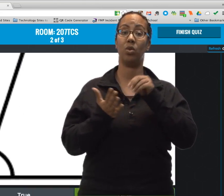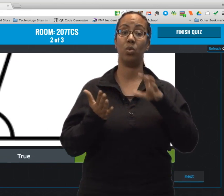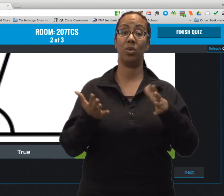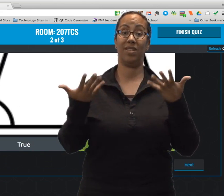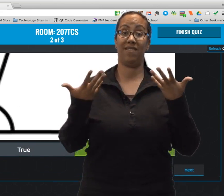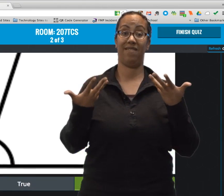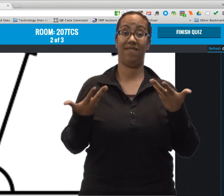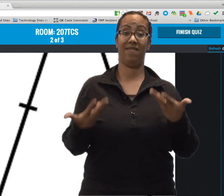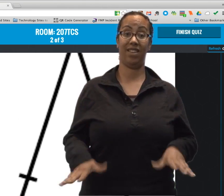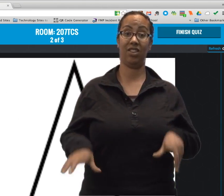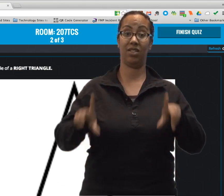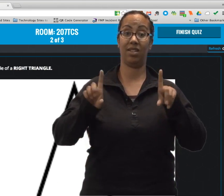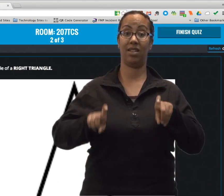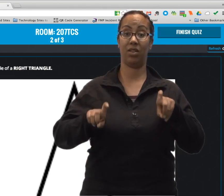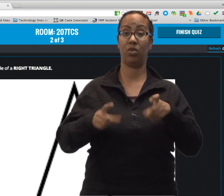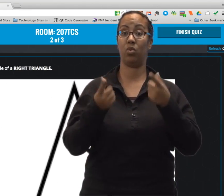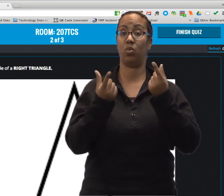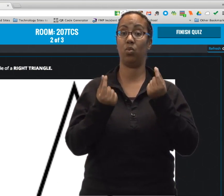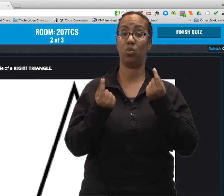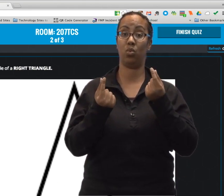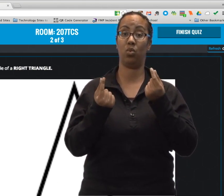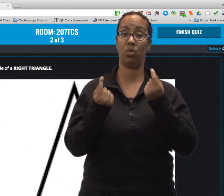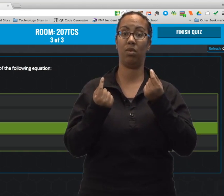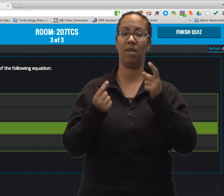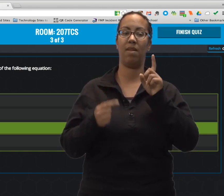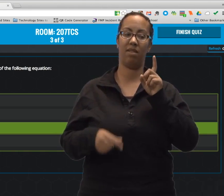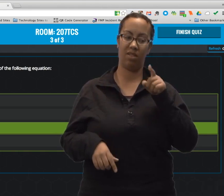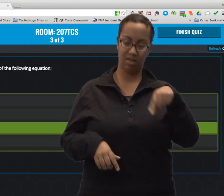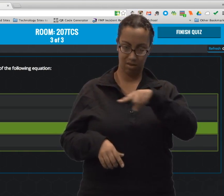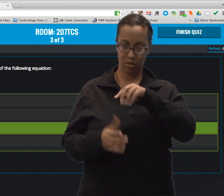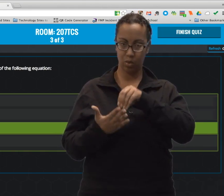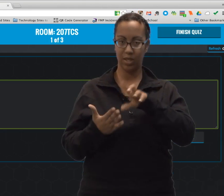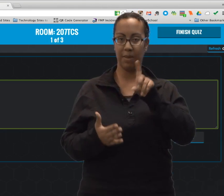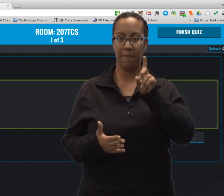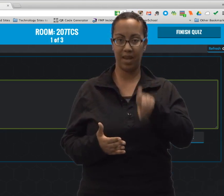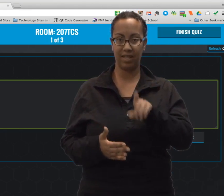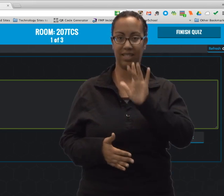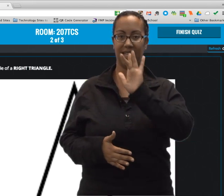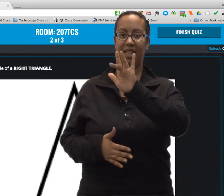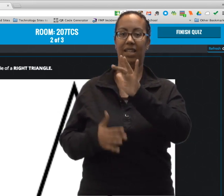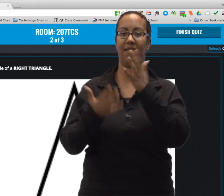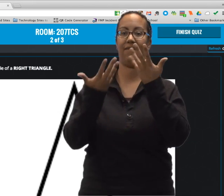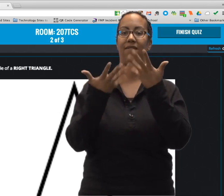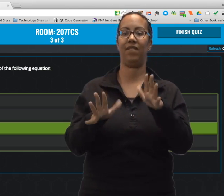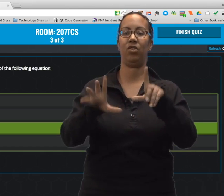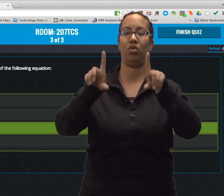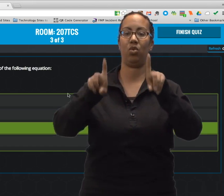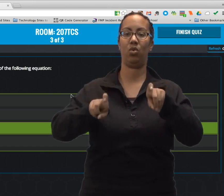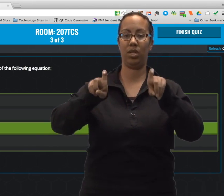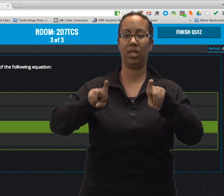When students are finished taking their quiz, they need to click on Finish Quiz.